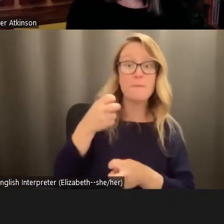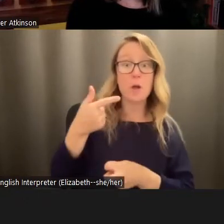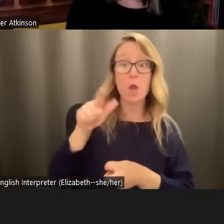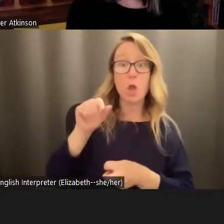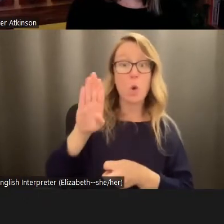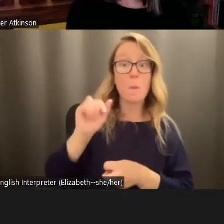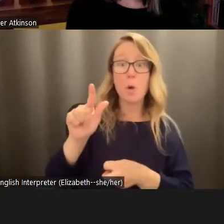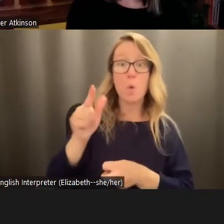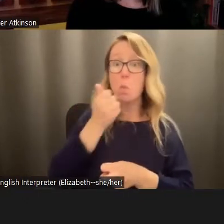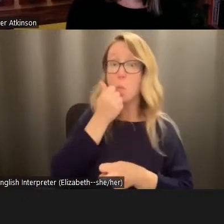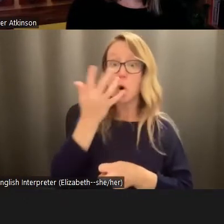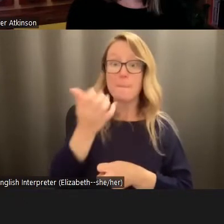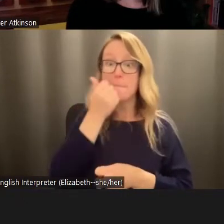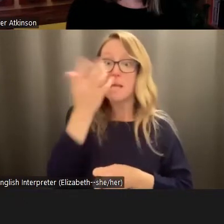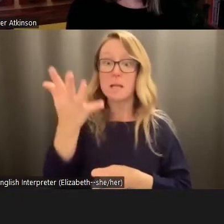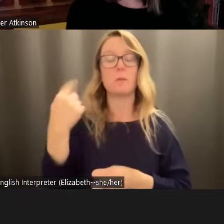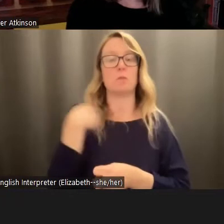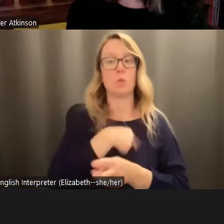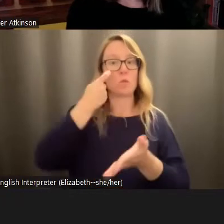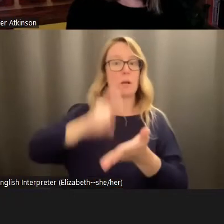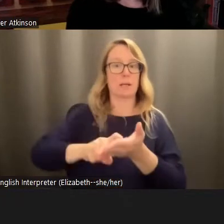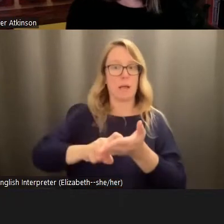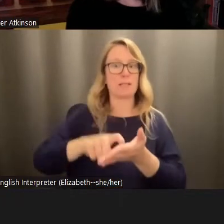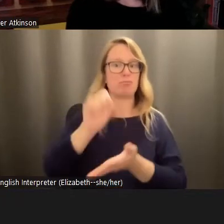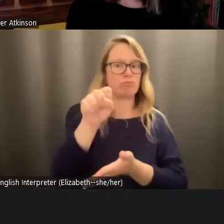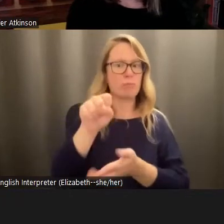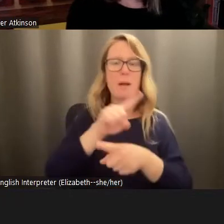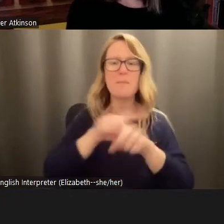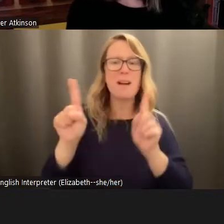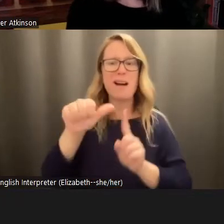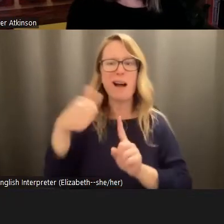is we recognize it. But how do we get other countries that are